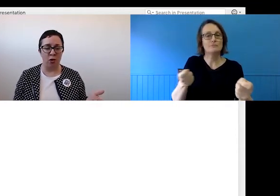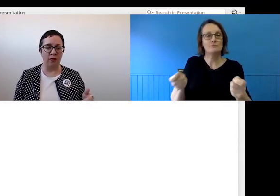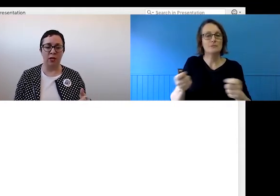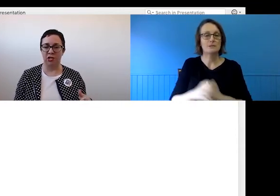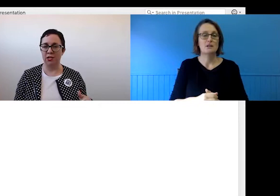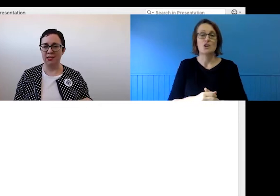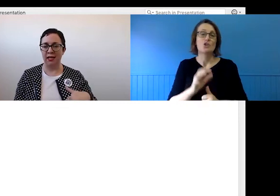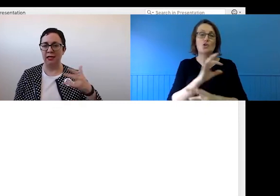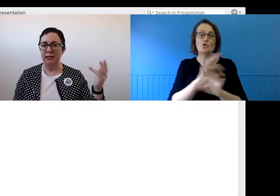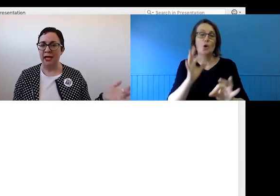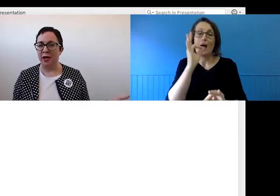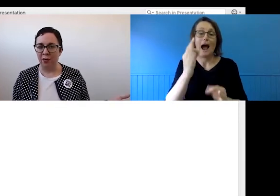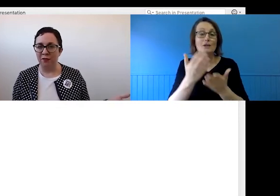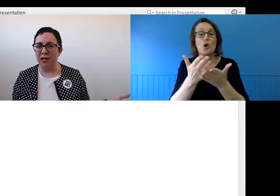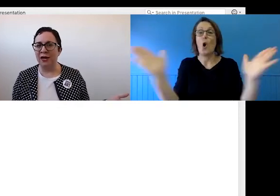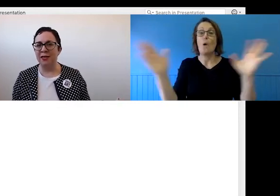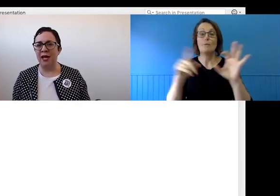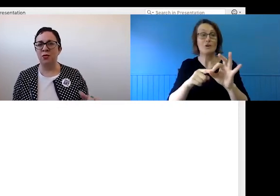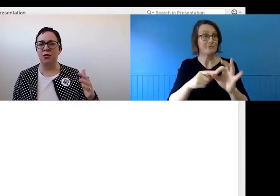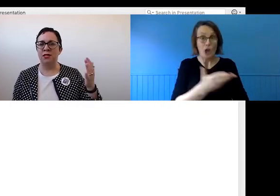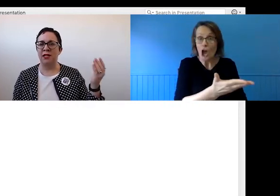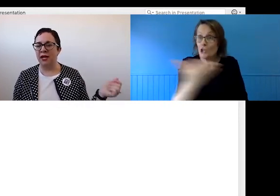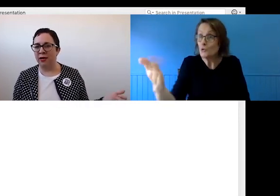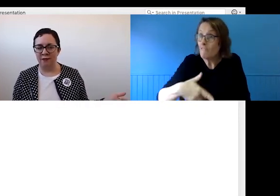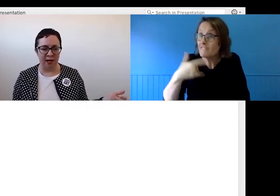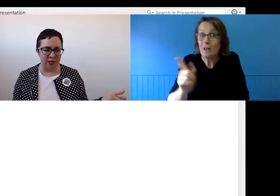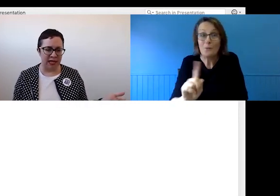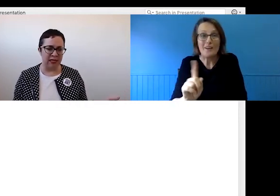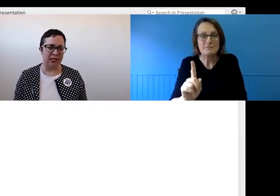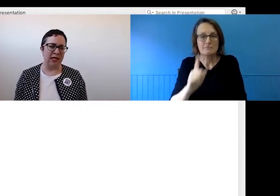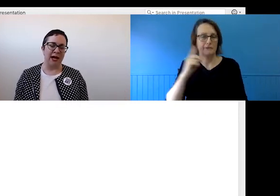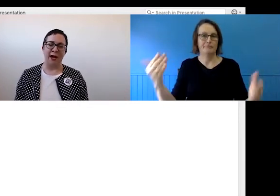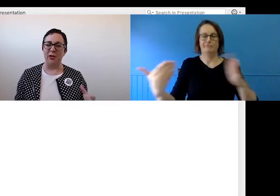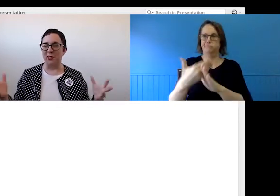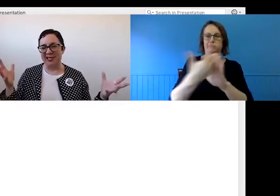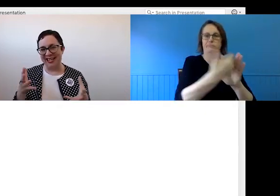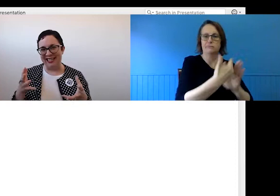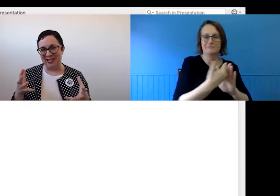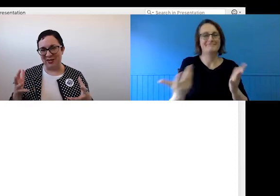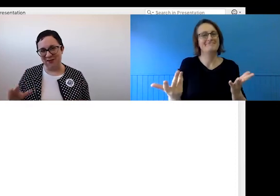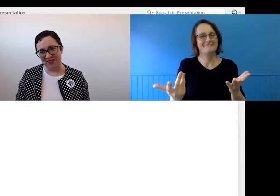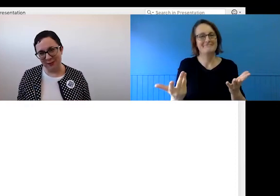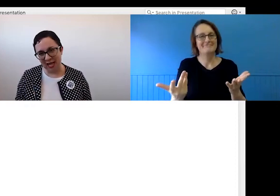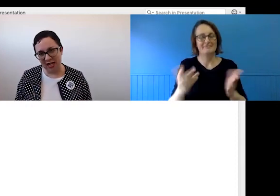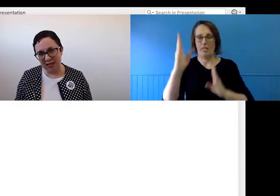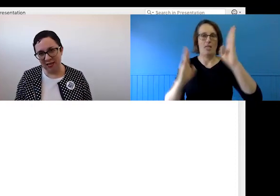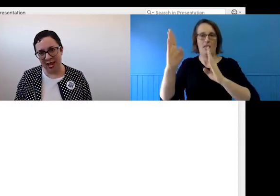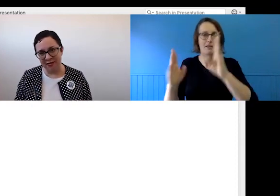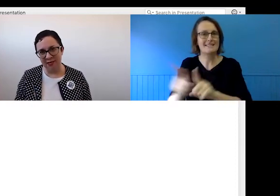asking open questions like, "How do we all feel about that? Or does everyone have any updates?" Which leads to simultaneous answers and